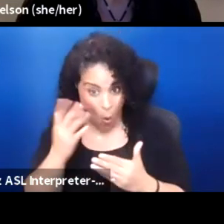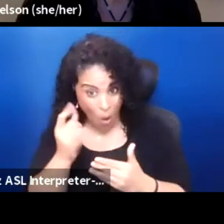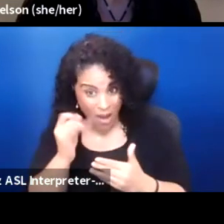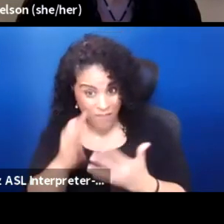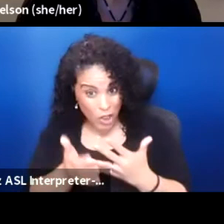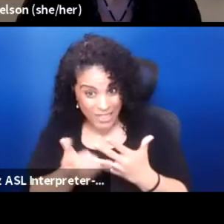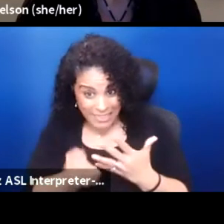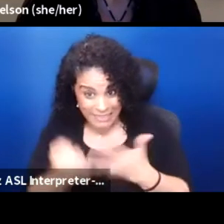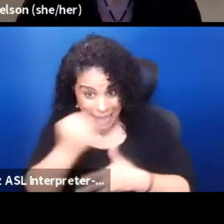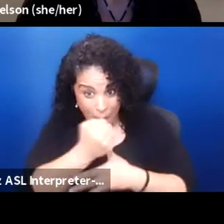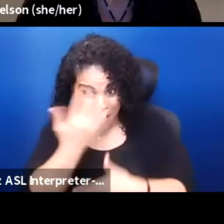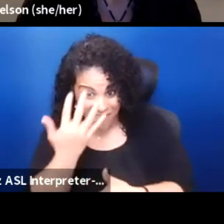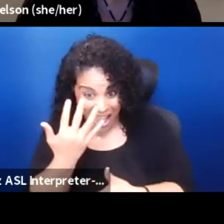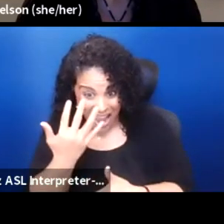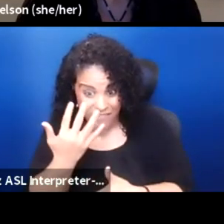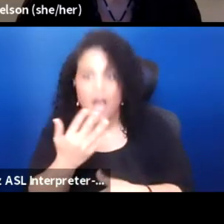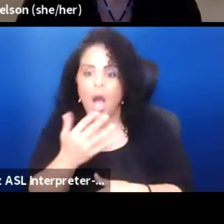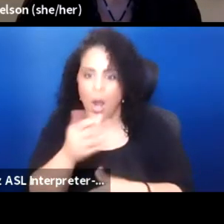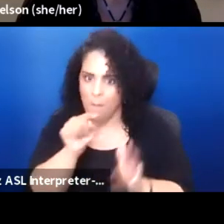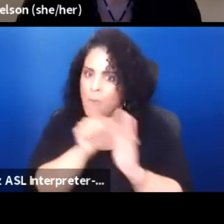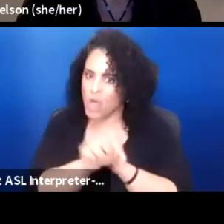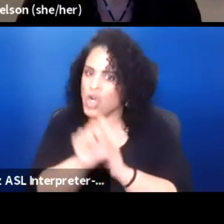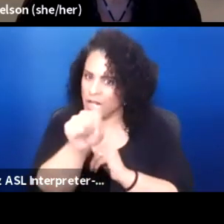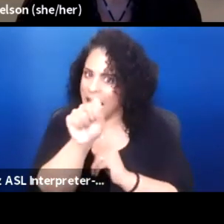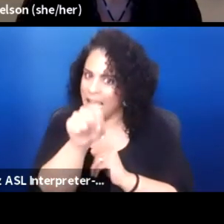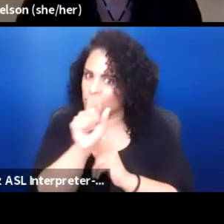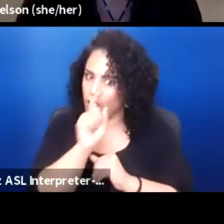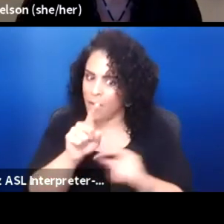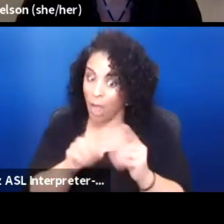Murder, certainly, but learning, I don't know.